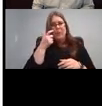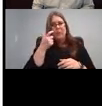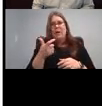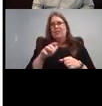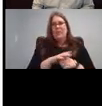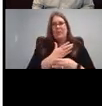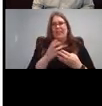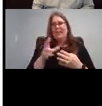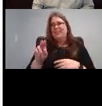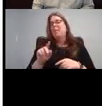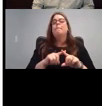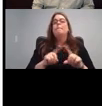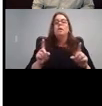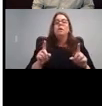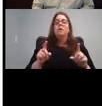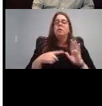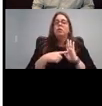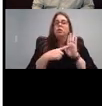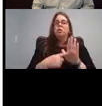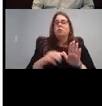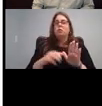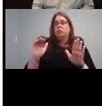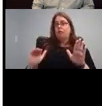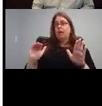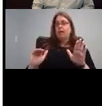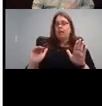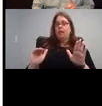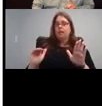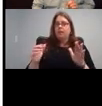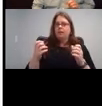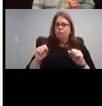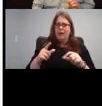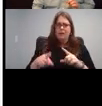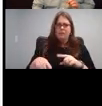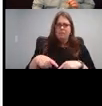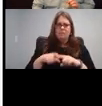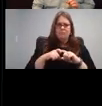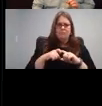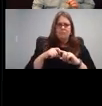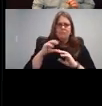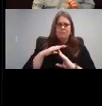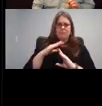trying to find it.